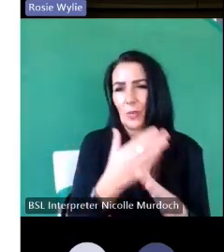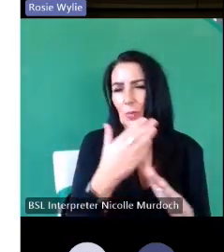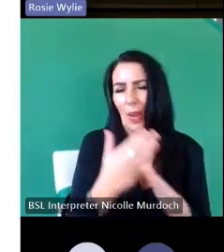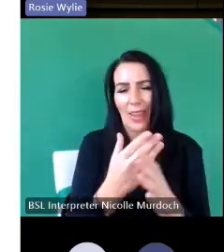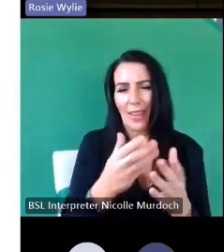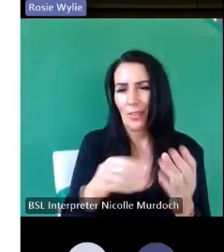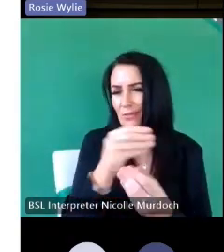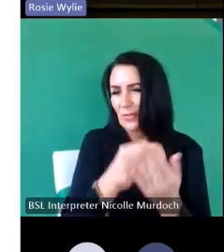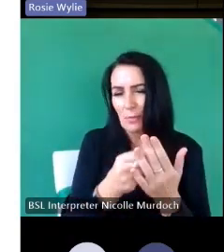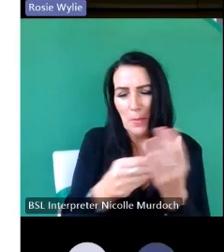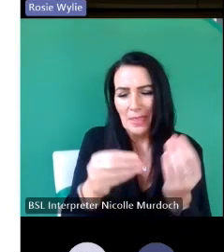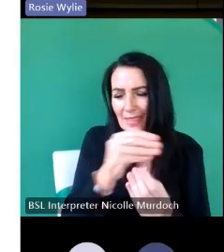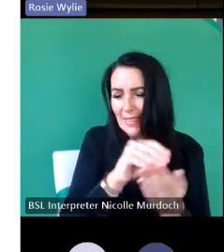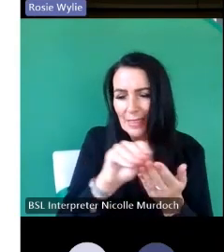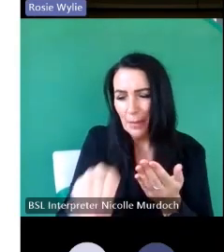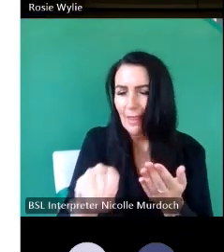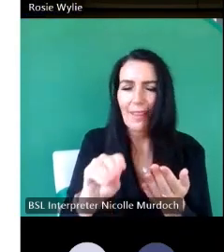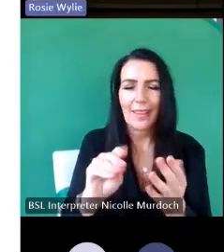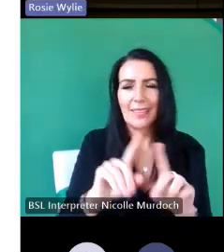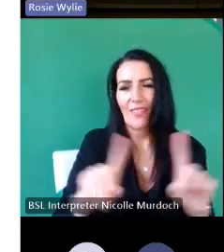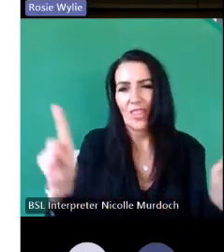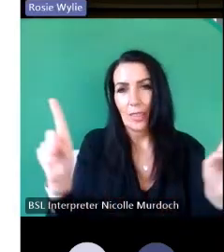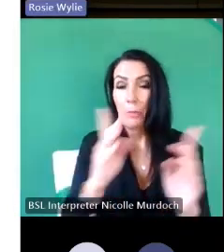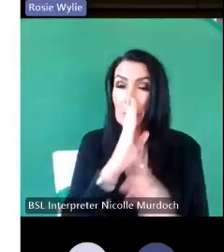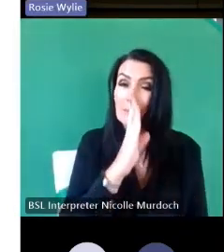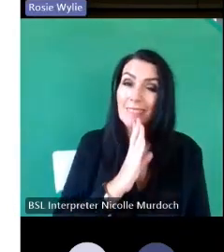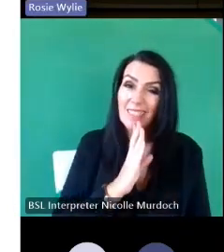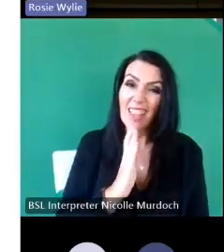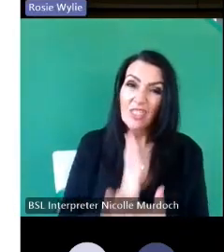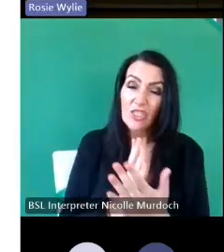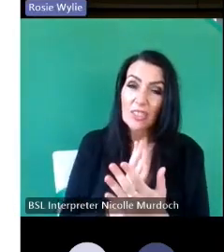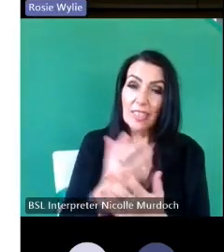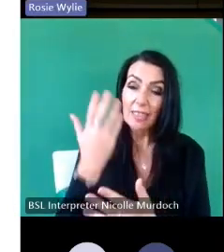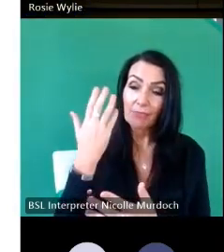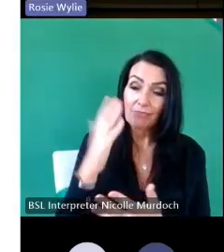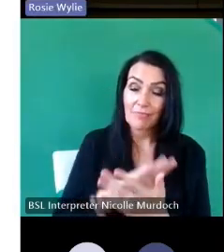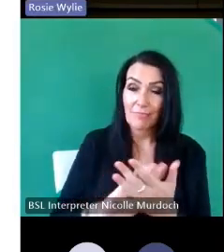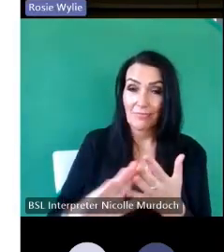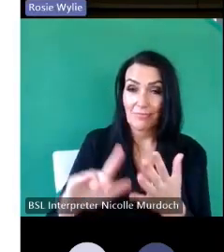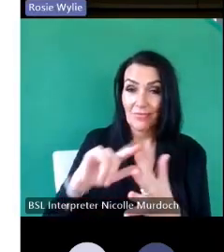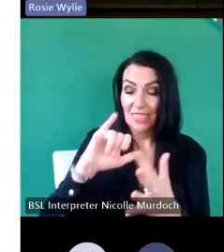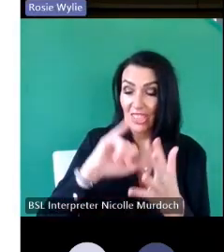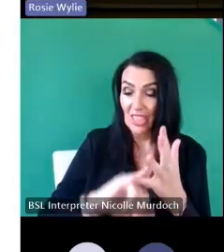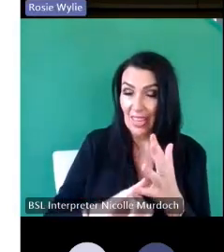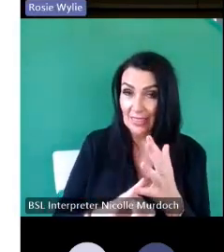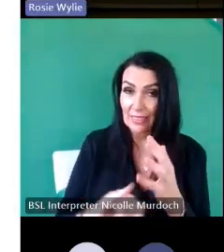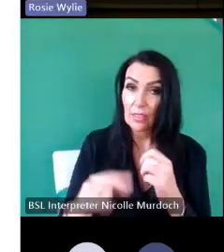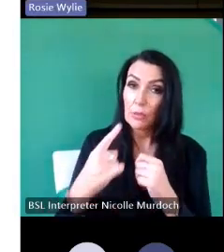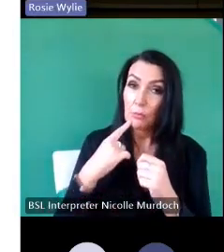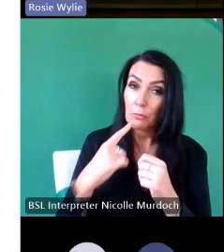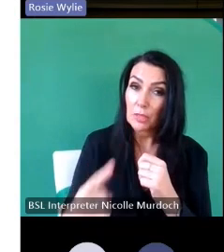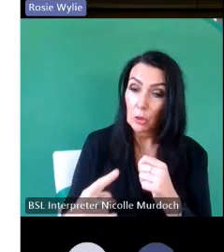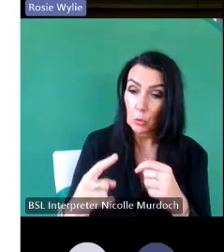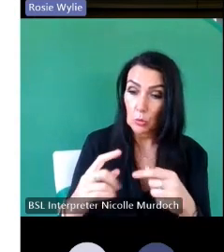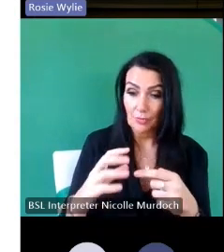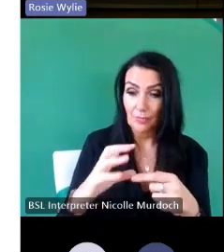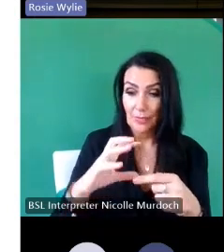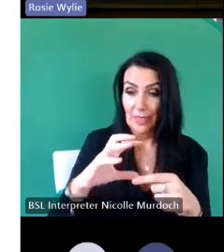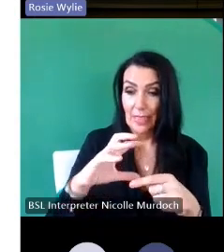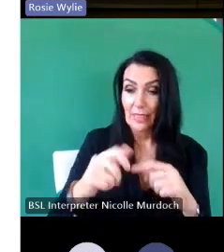so rather sadly historic environment Scotland have instructed their stonemasons not to put